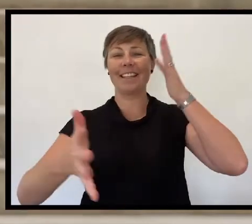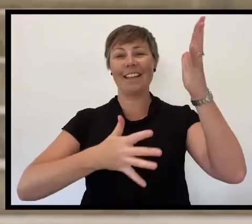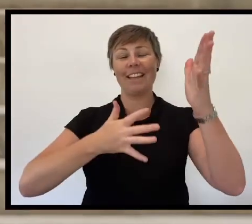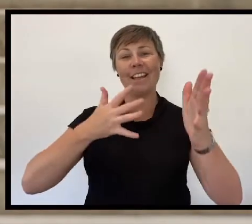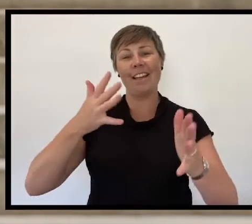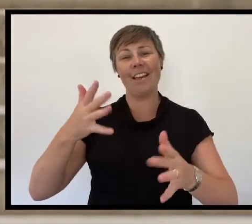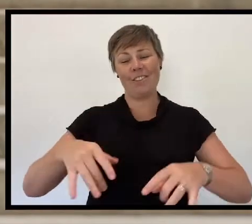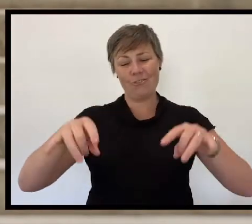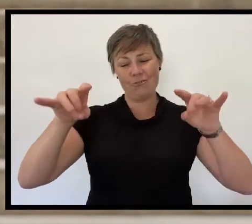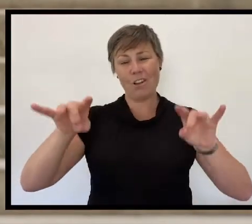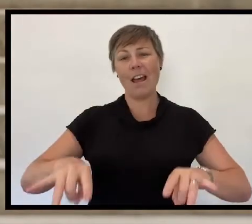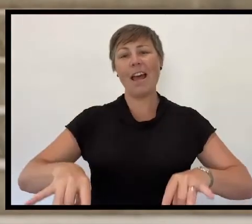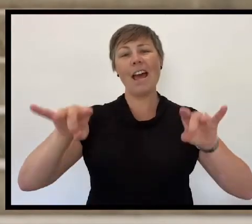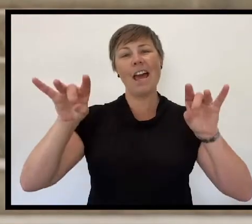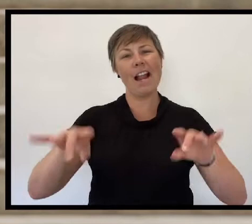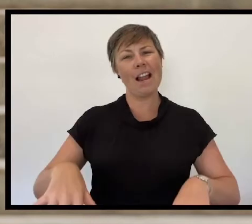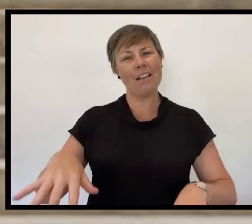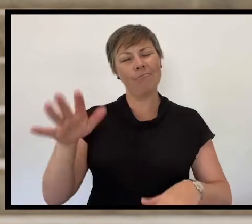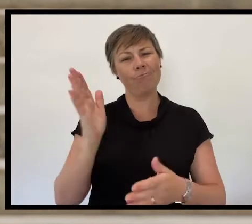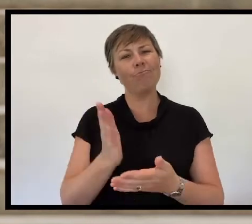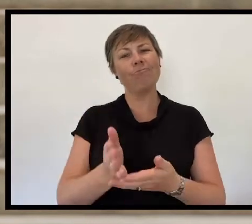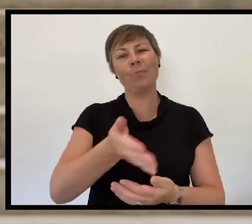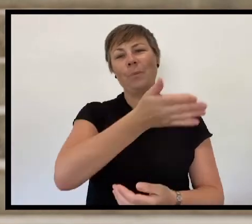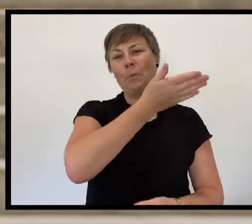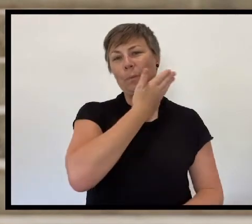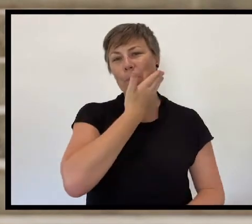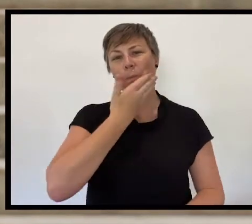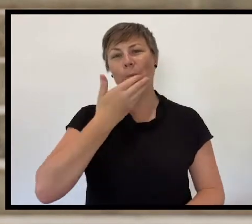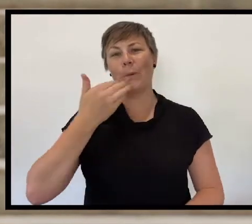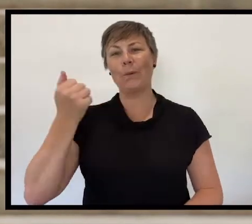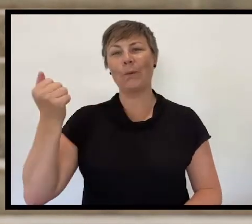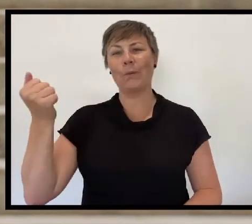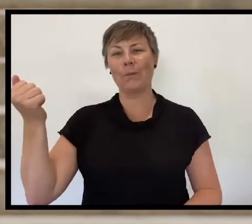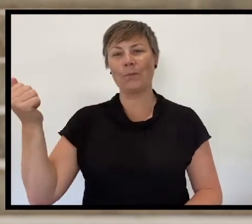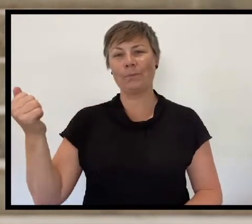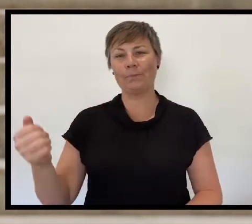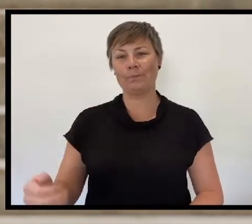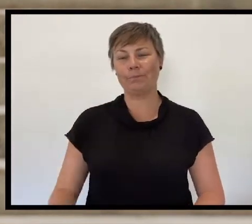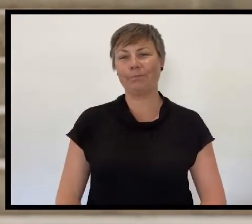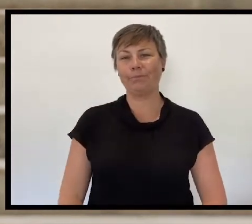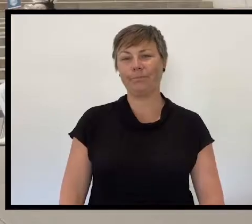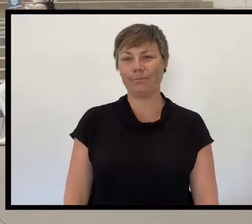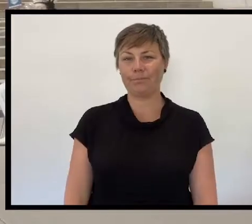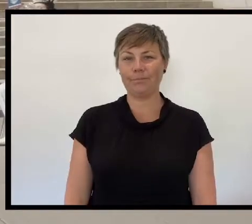advance Australia fair.